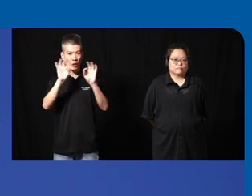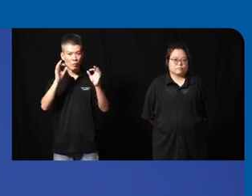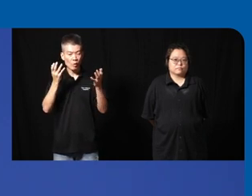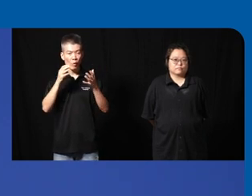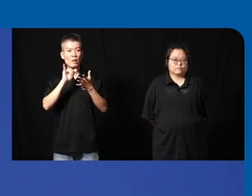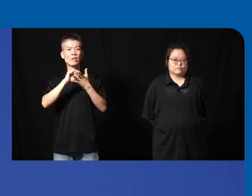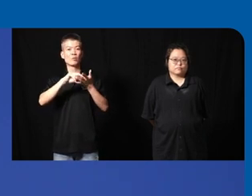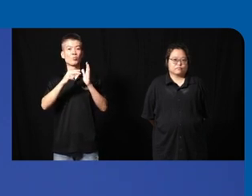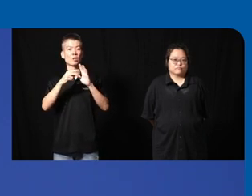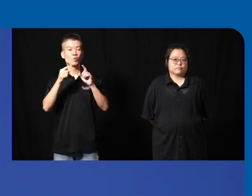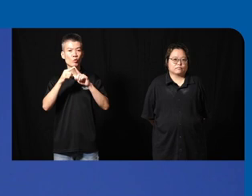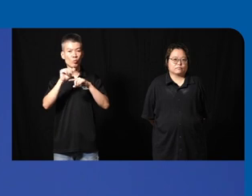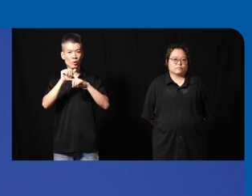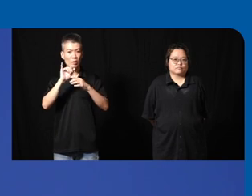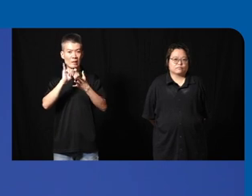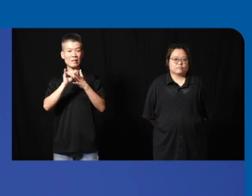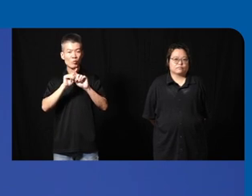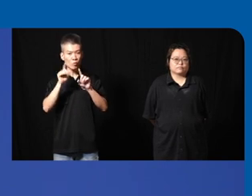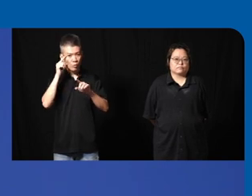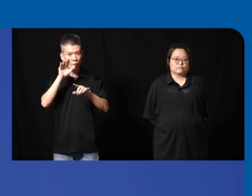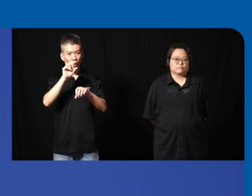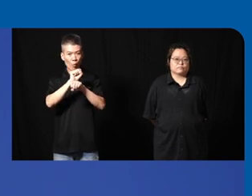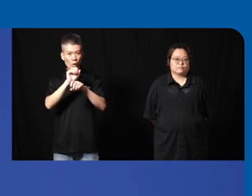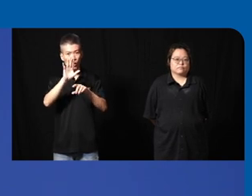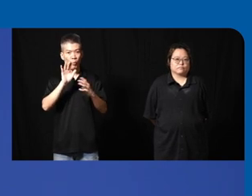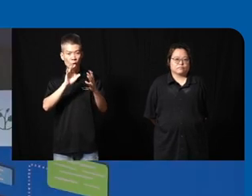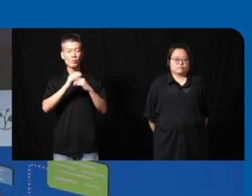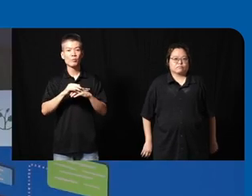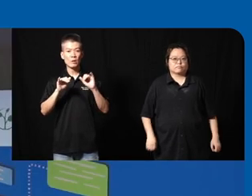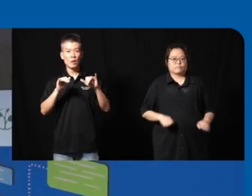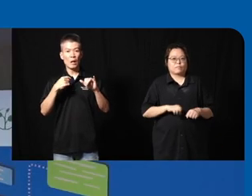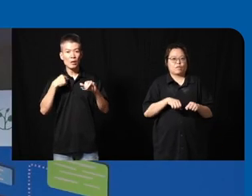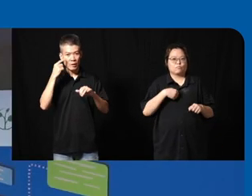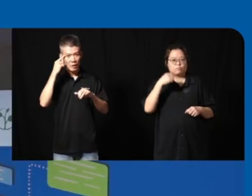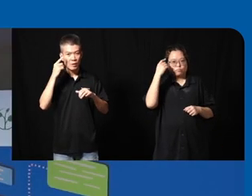this means in practice this different for your work and your approach yeah so I think uh when